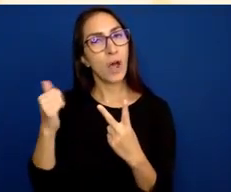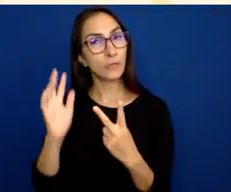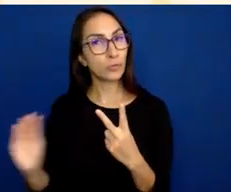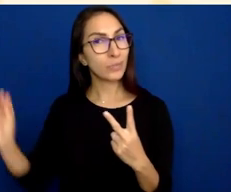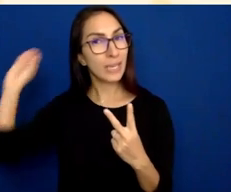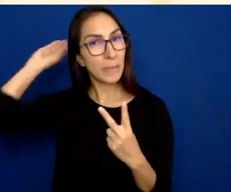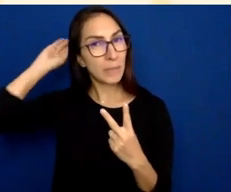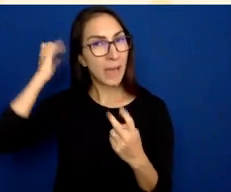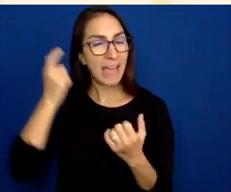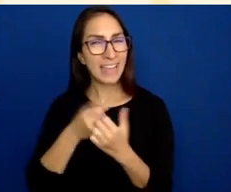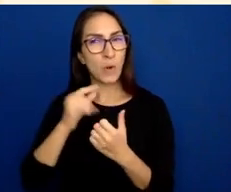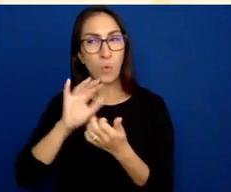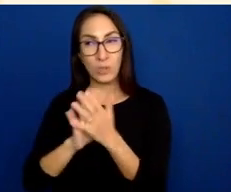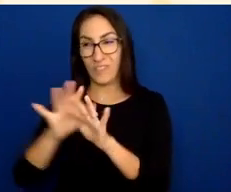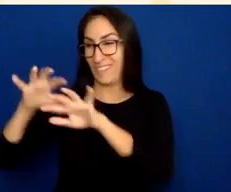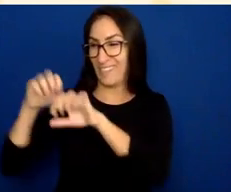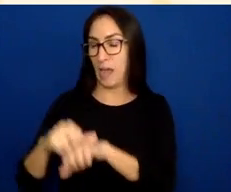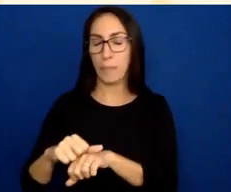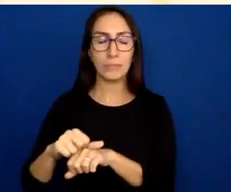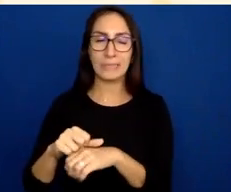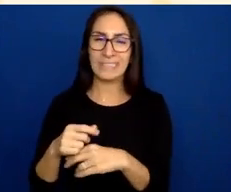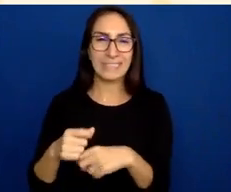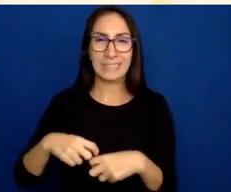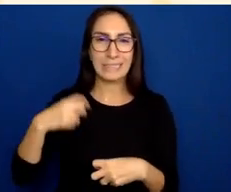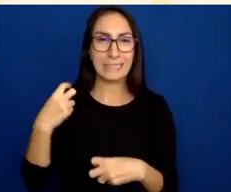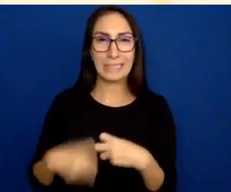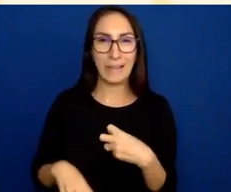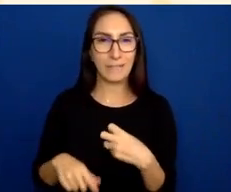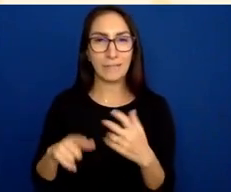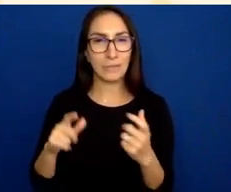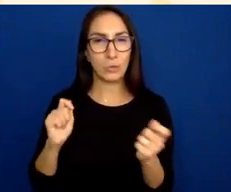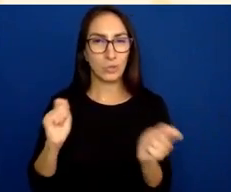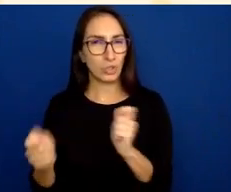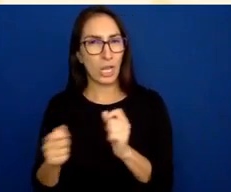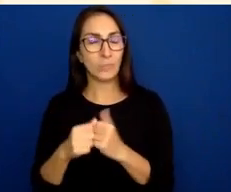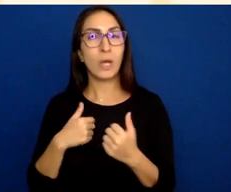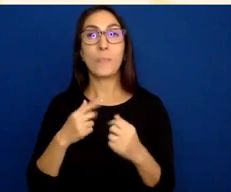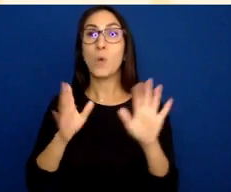I have it, is using terms like as you can see or as you can hear.